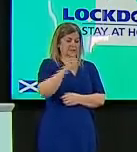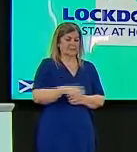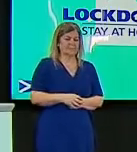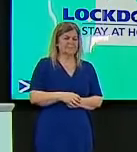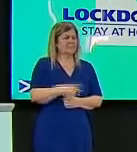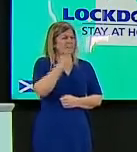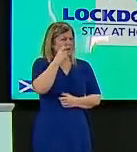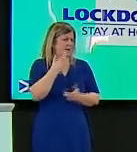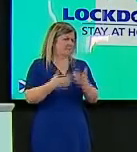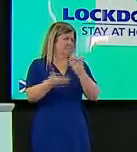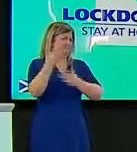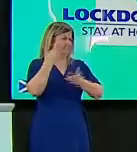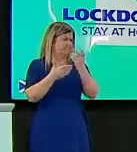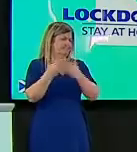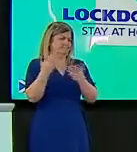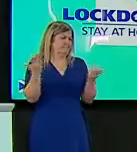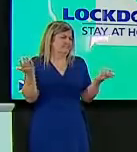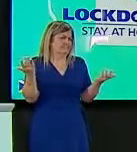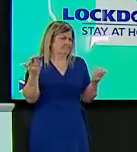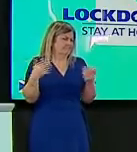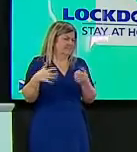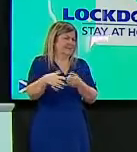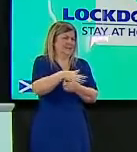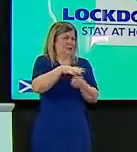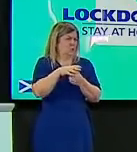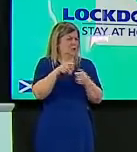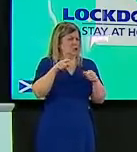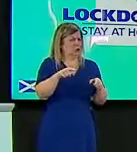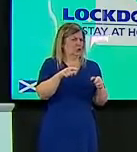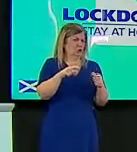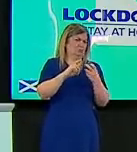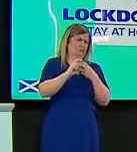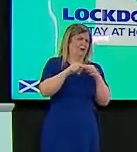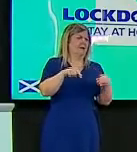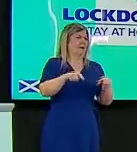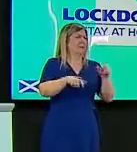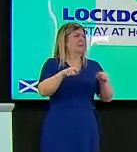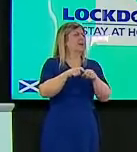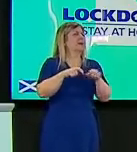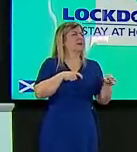tell us about the circumstances of the journey that these people made and what impact are the